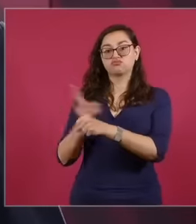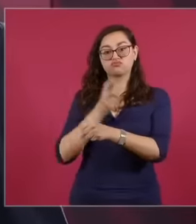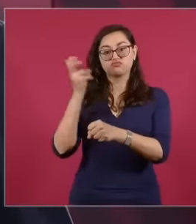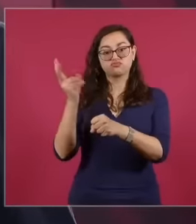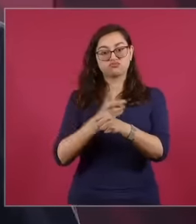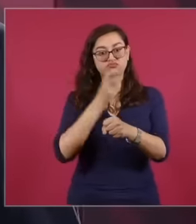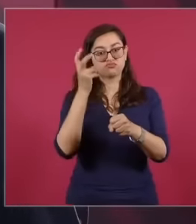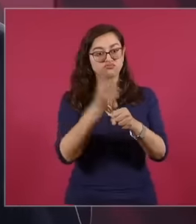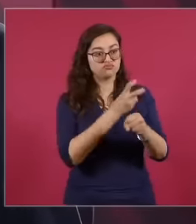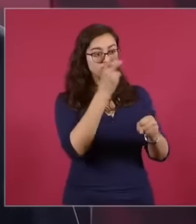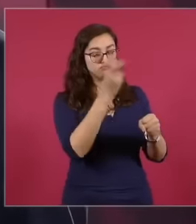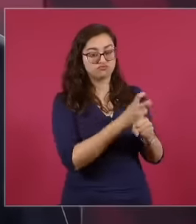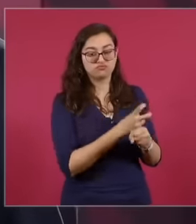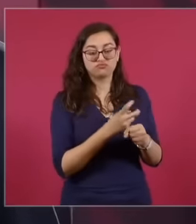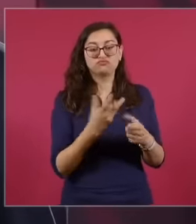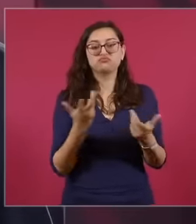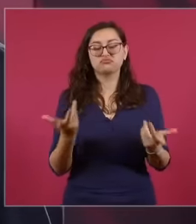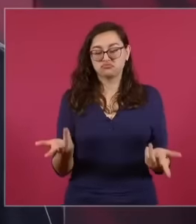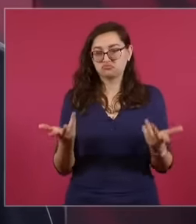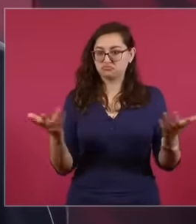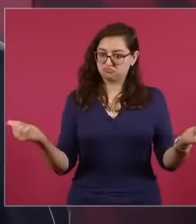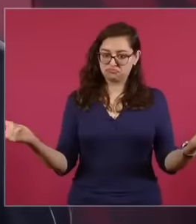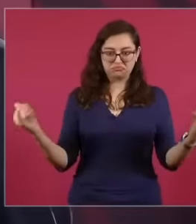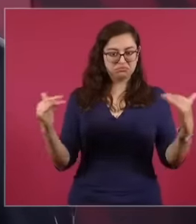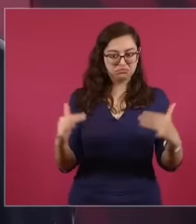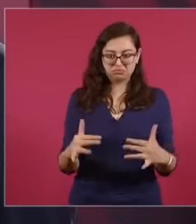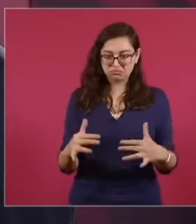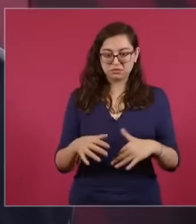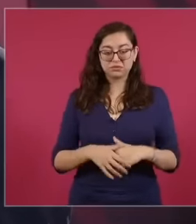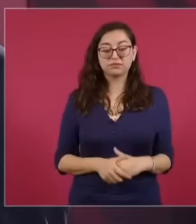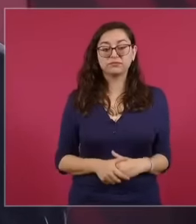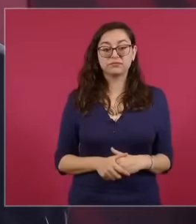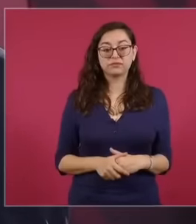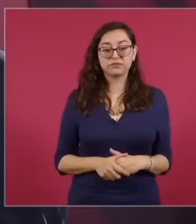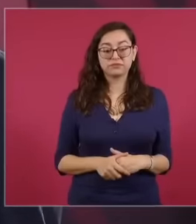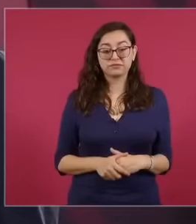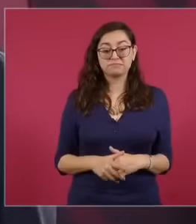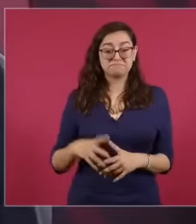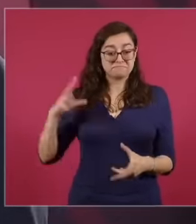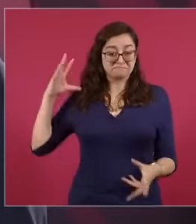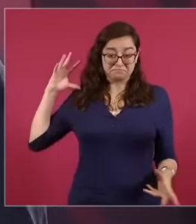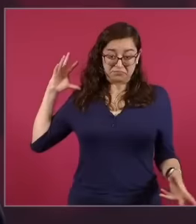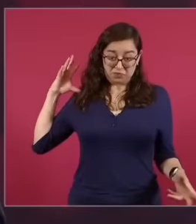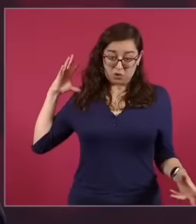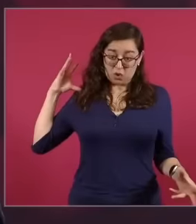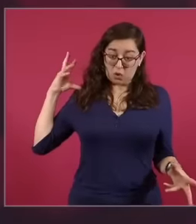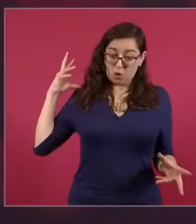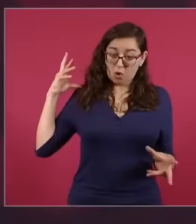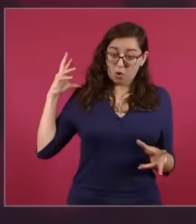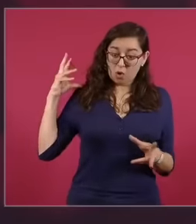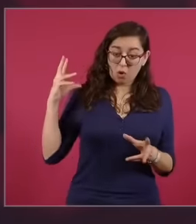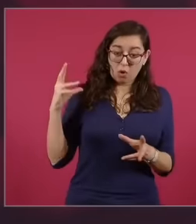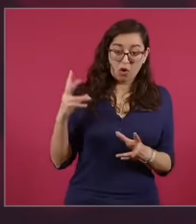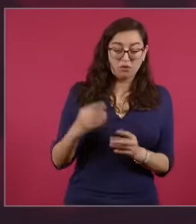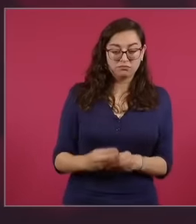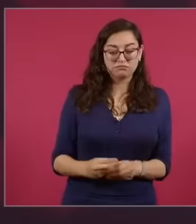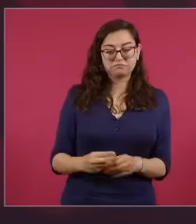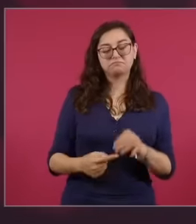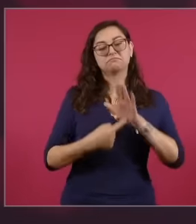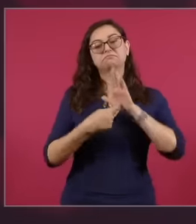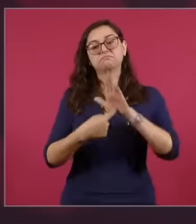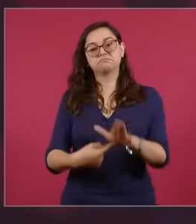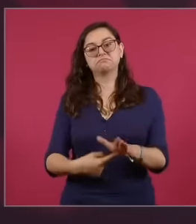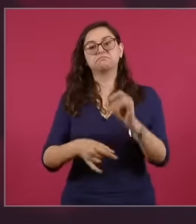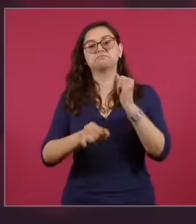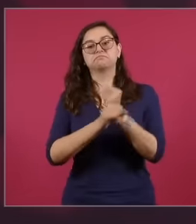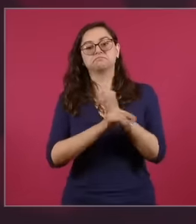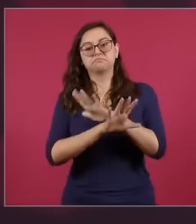who wants to join us is invited, so I'm going to make known how the